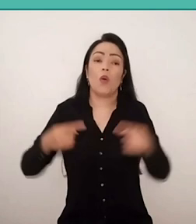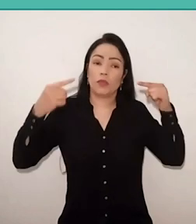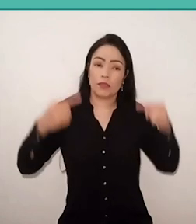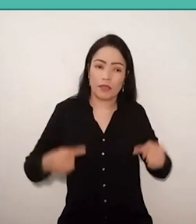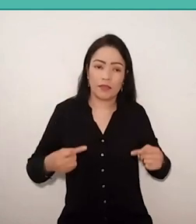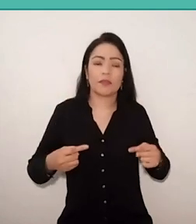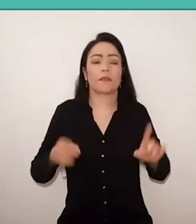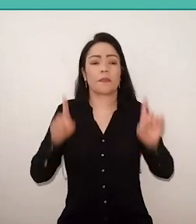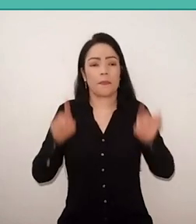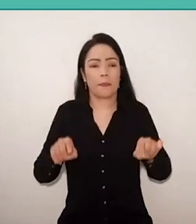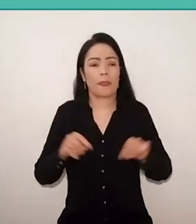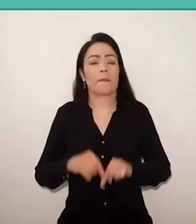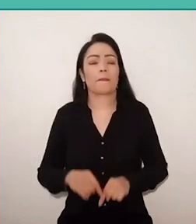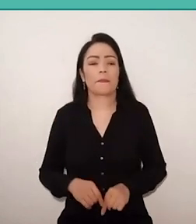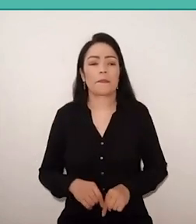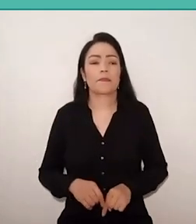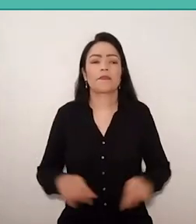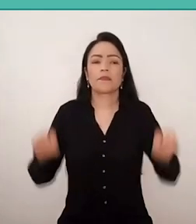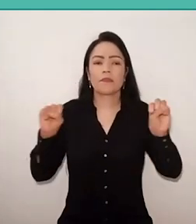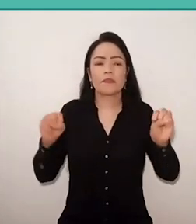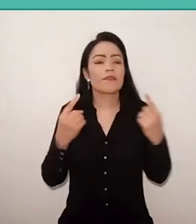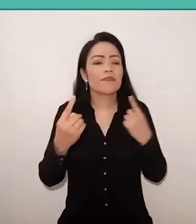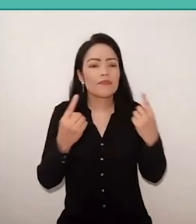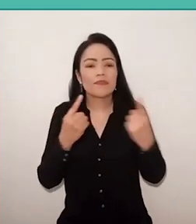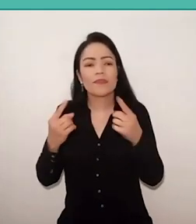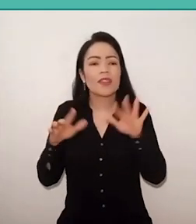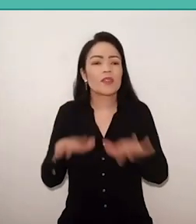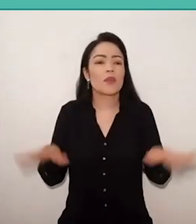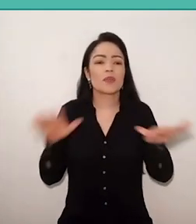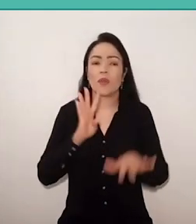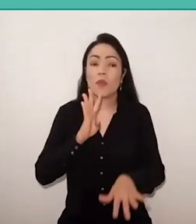of being able to dialogue with our knowledge about it.